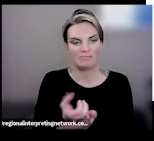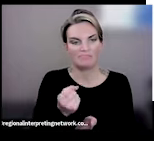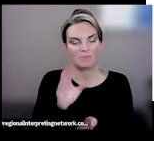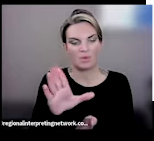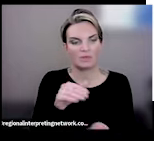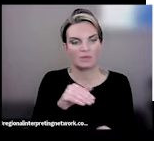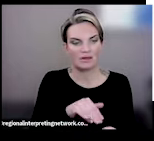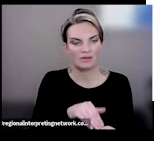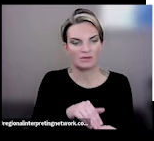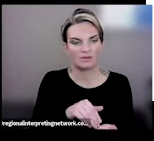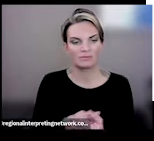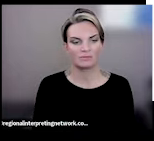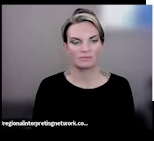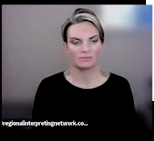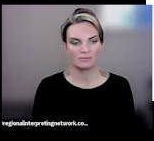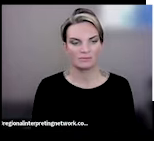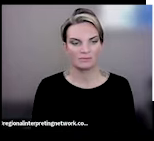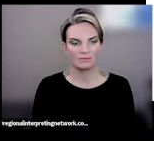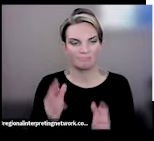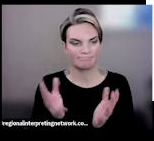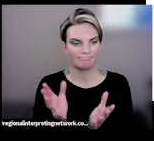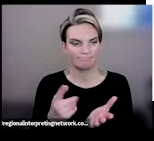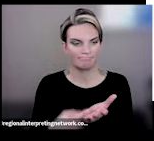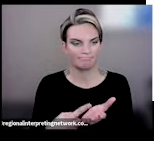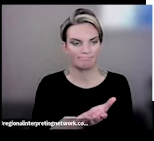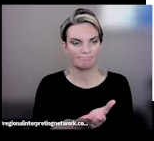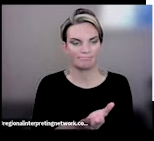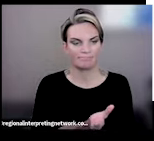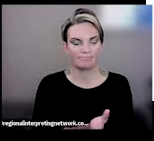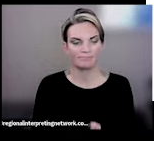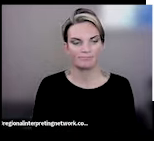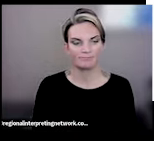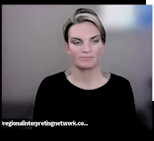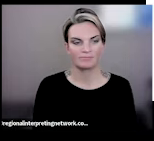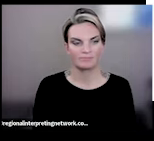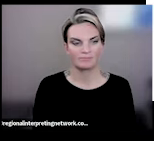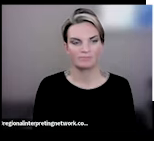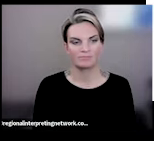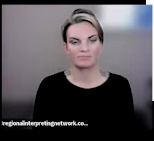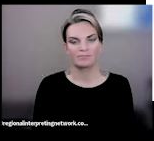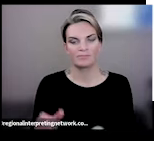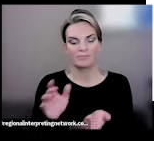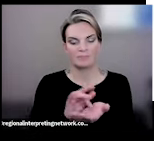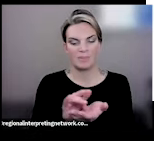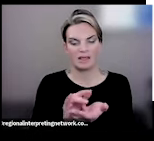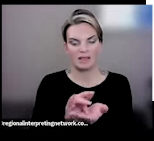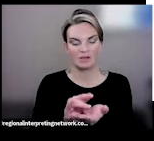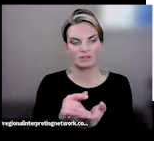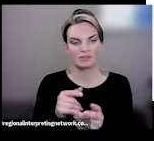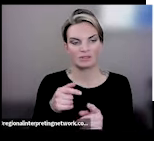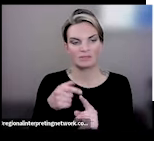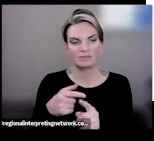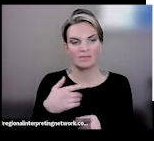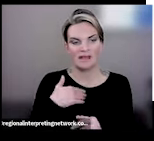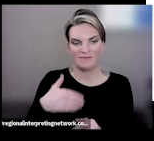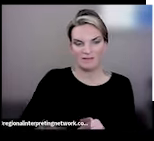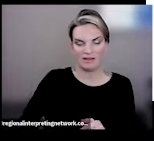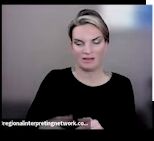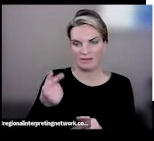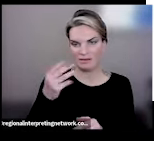or their care team. So medications compete for absorption in the gut with food, and a lot of times